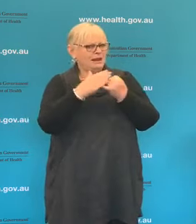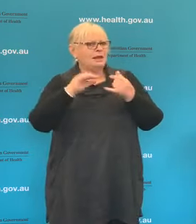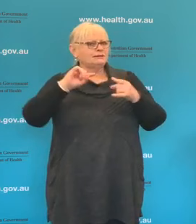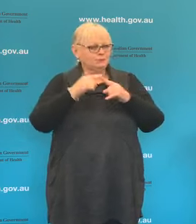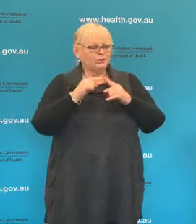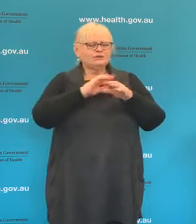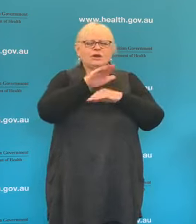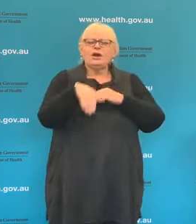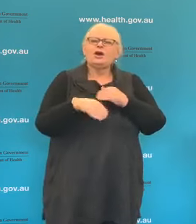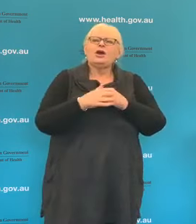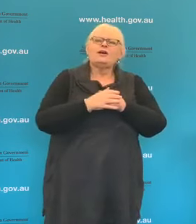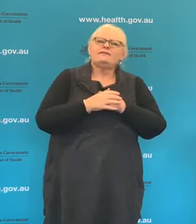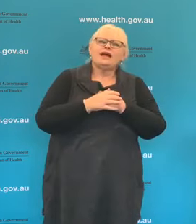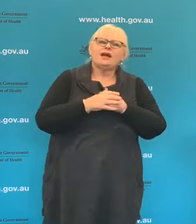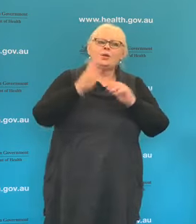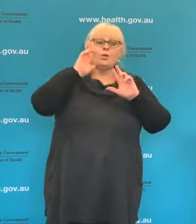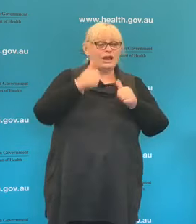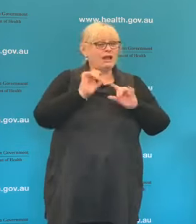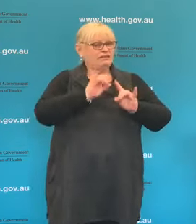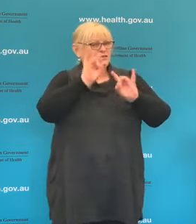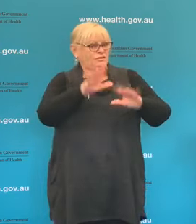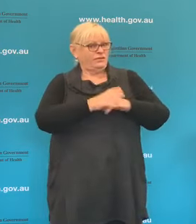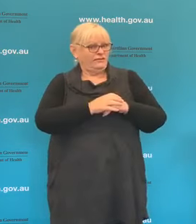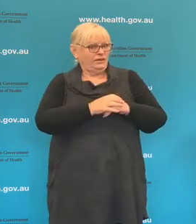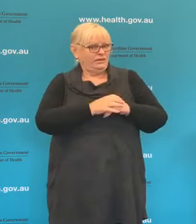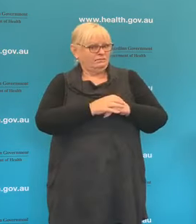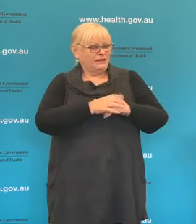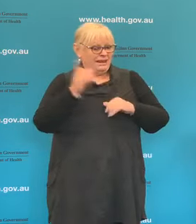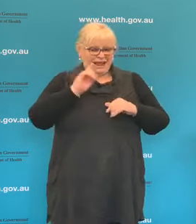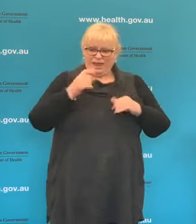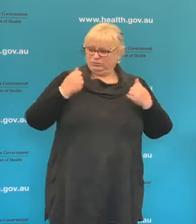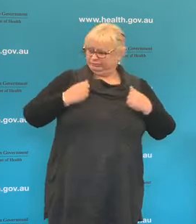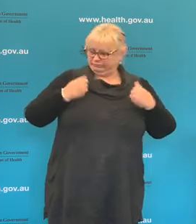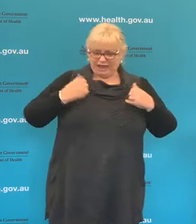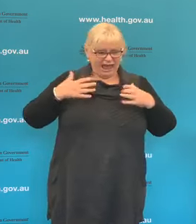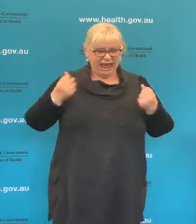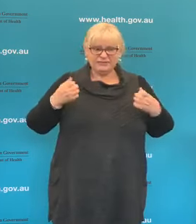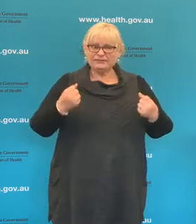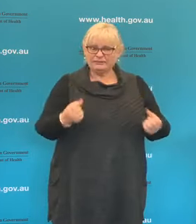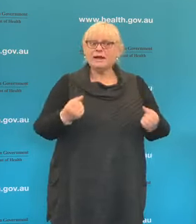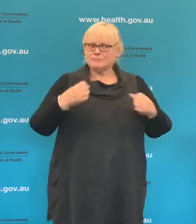importance of looking after our own health at the time of the pandemic. We do